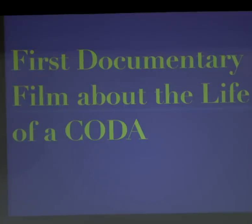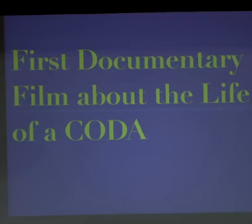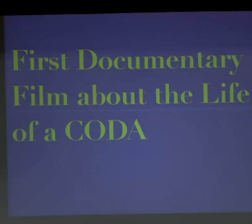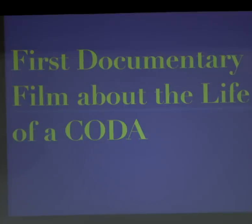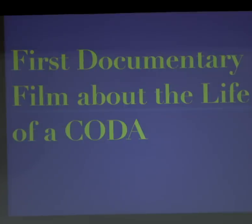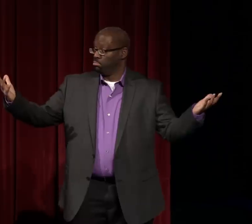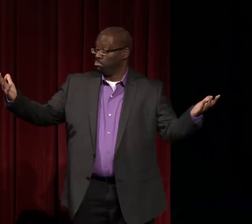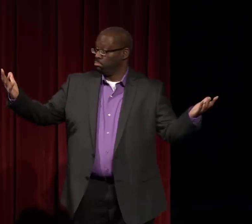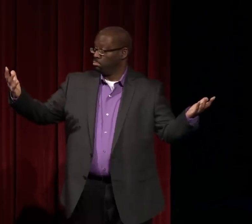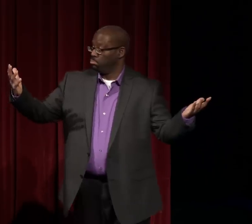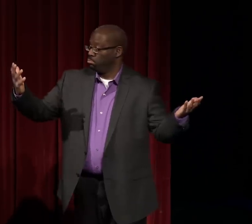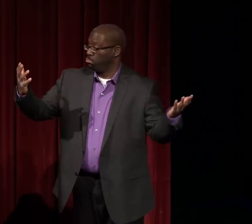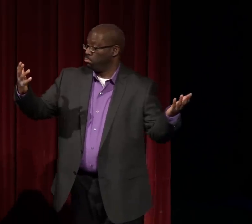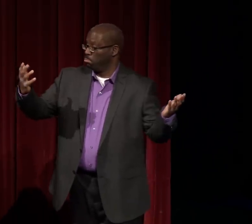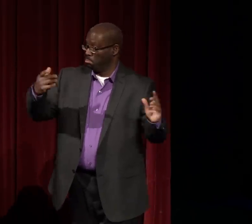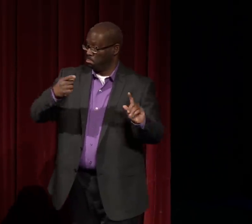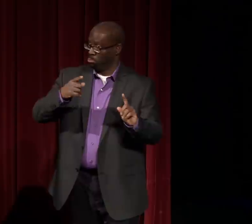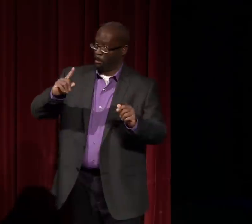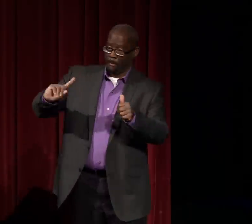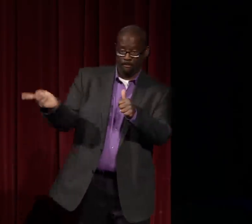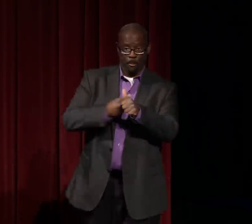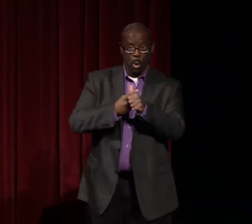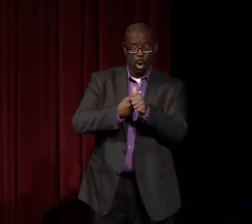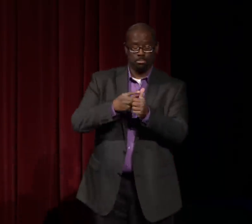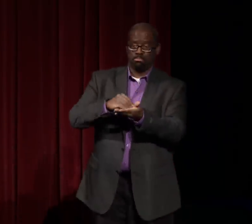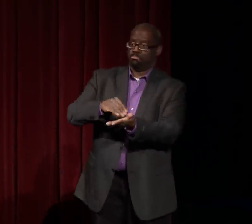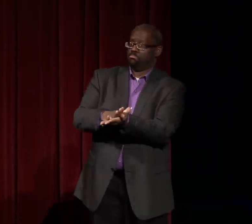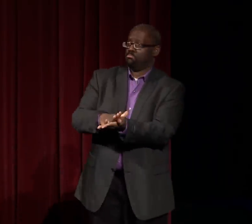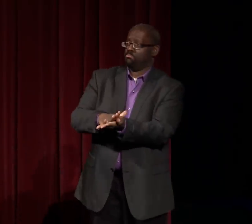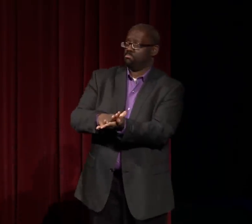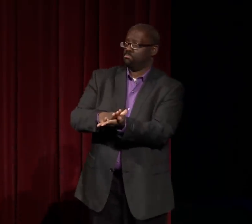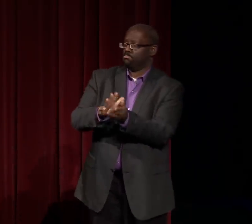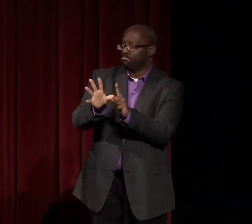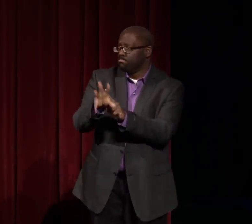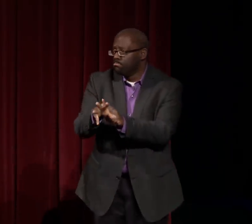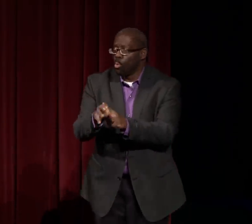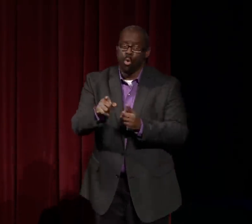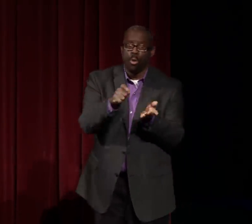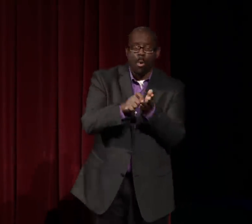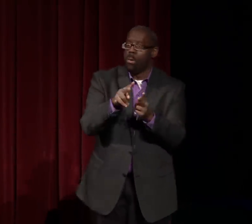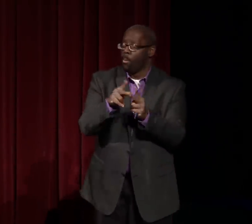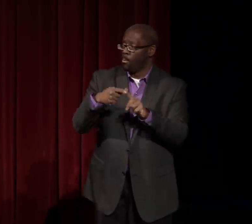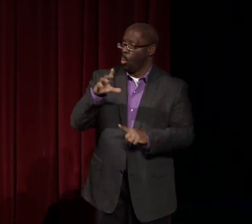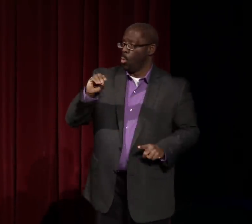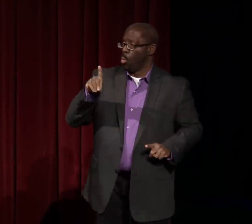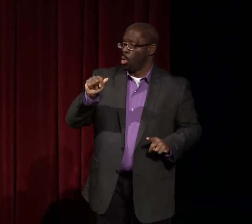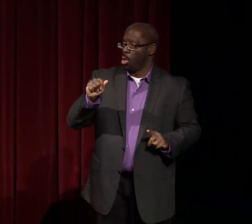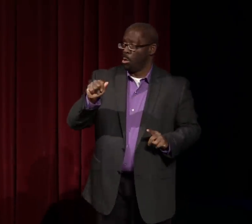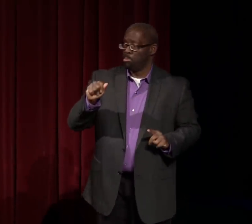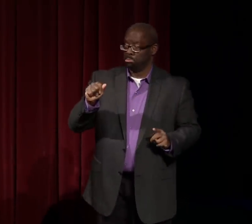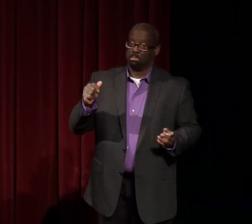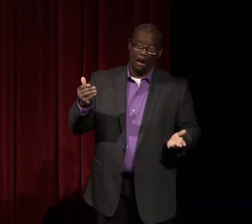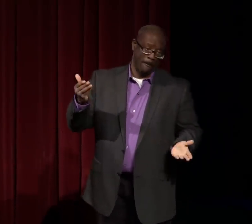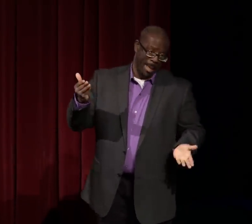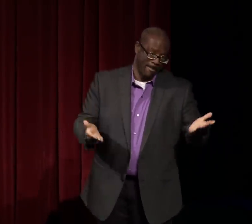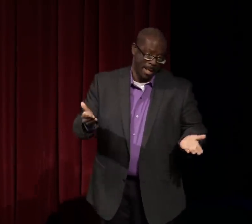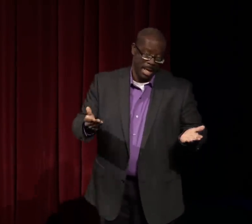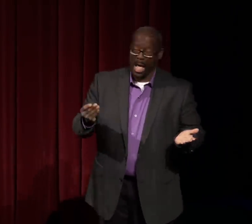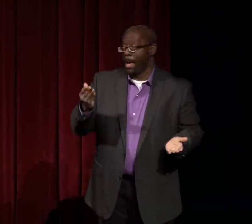it had all of those negative parts of it. And I could see it through a different lens for that reason.